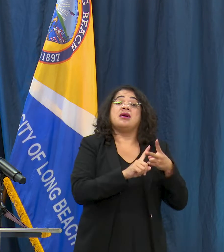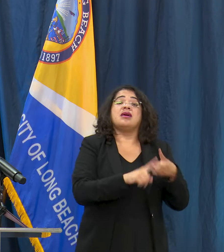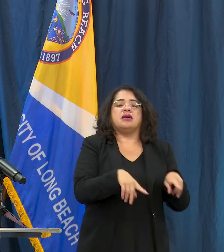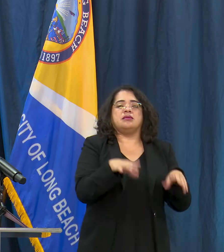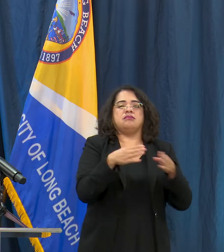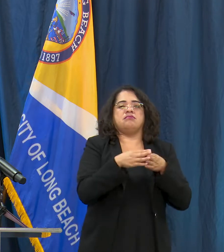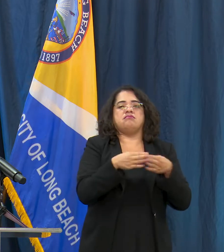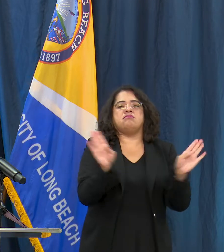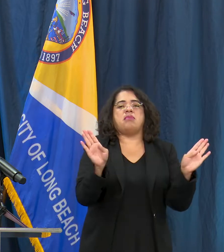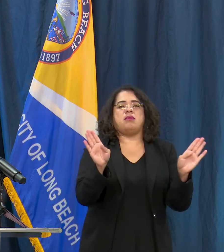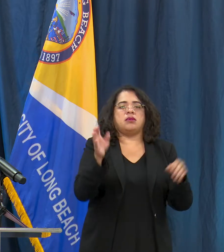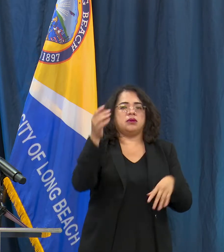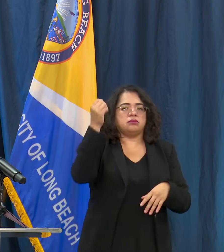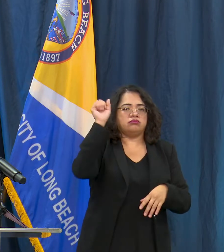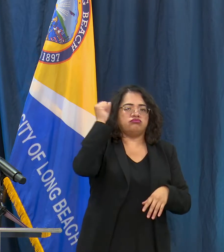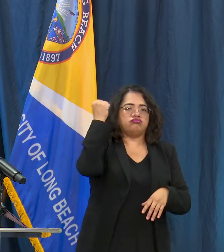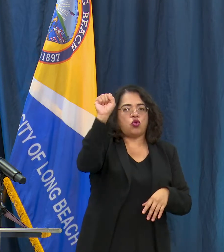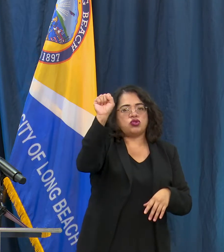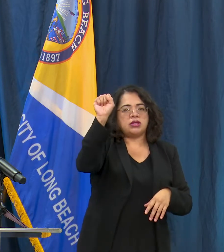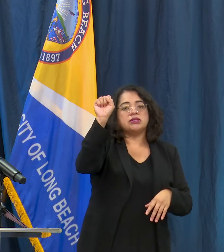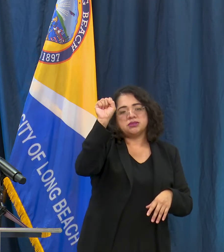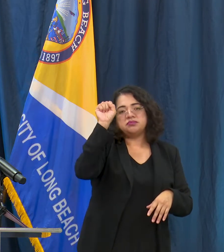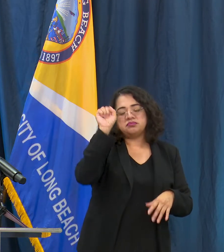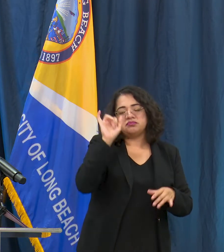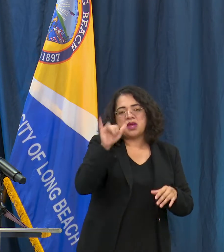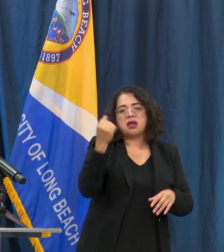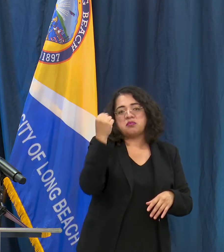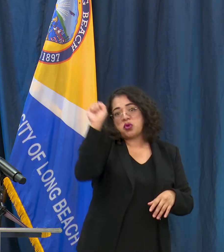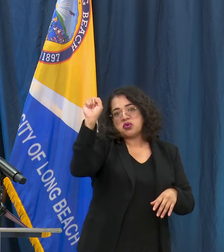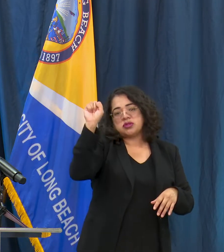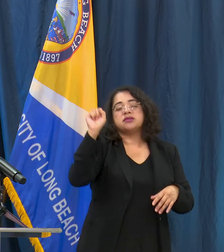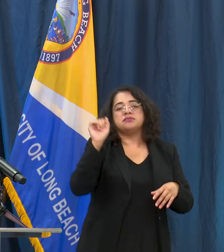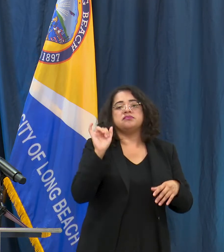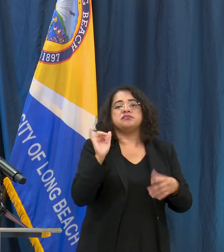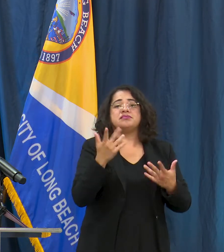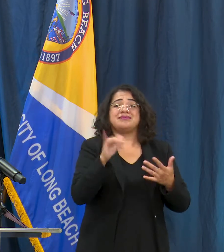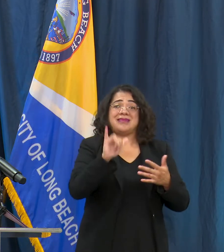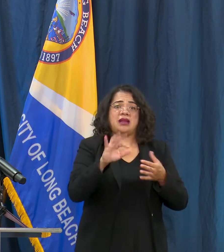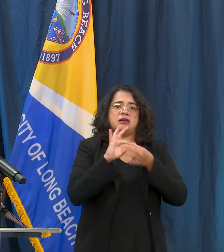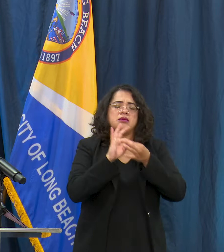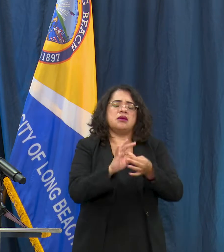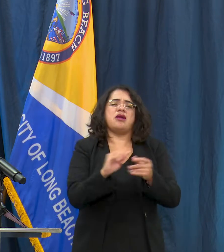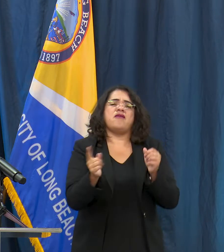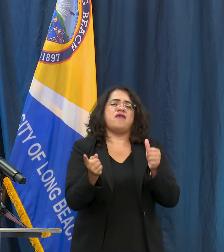It's because those two areas are also First Amendment considerations that